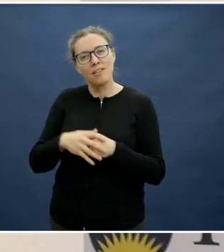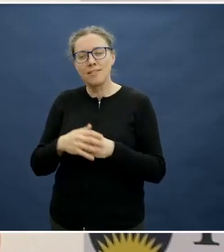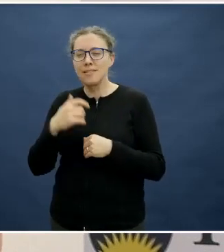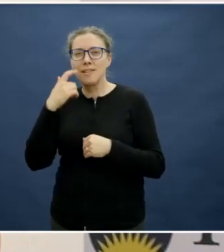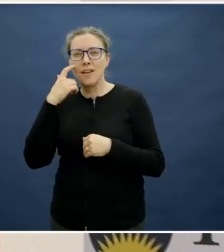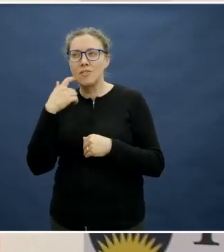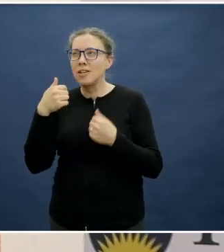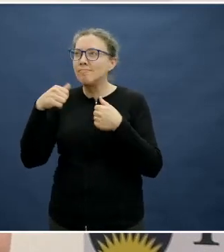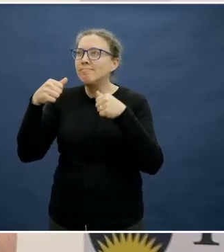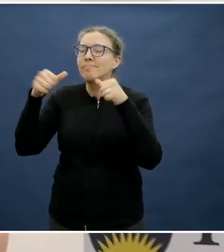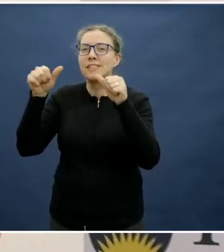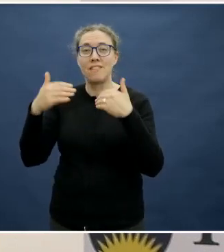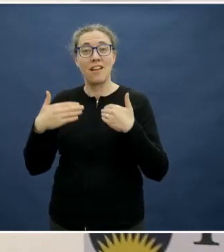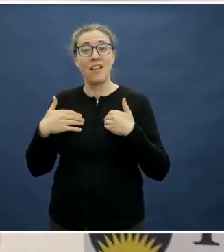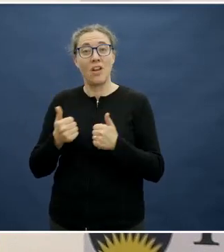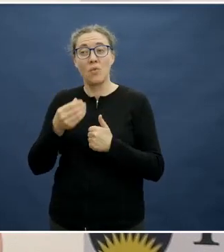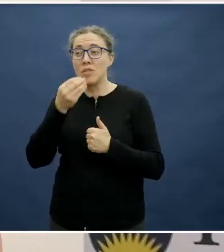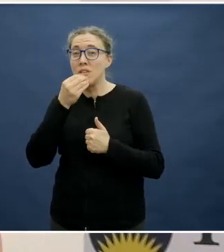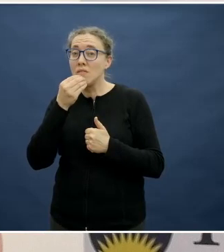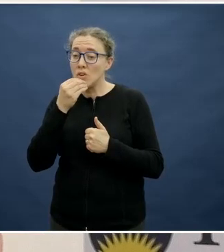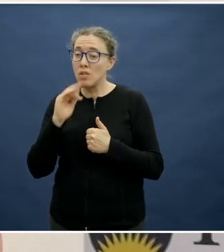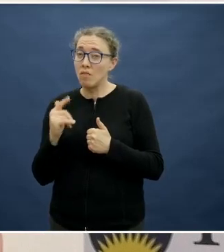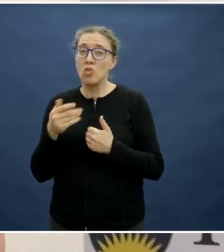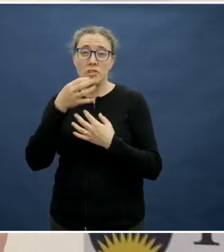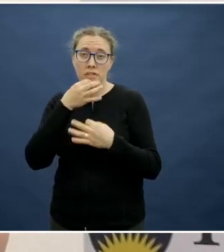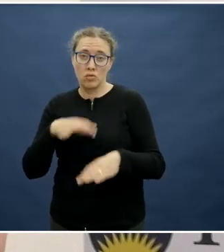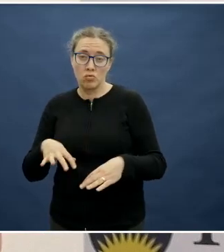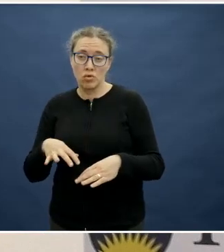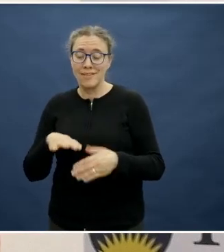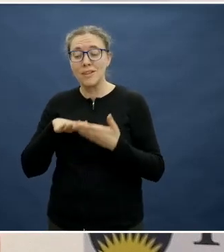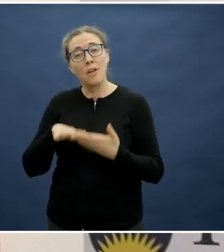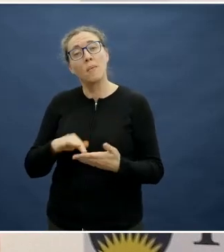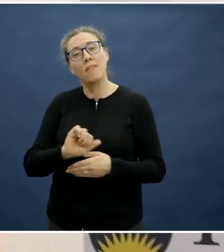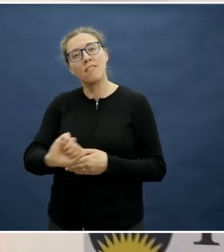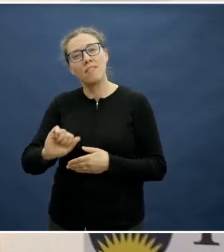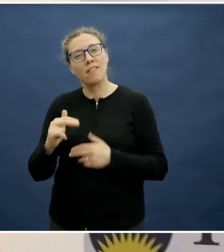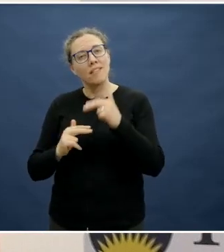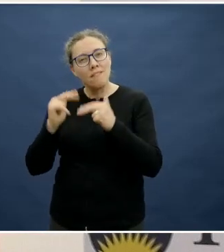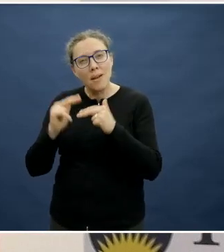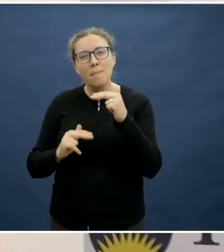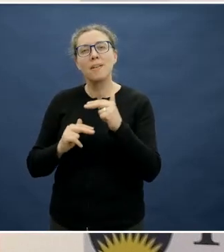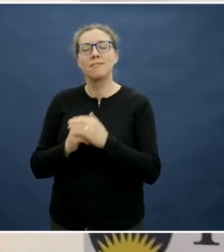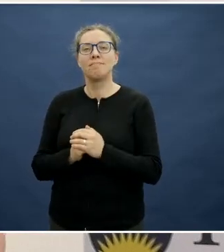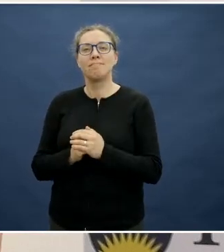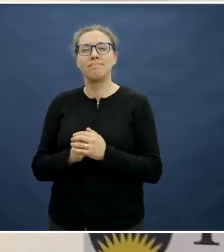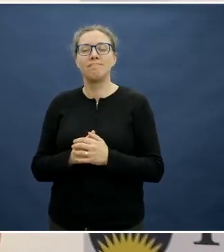healthy children's nutrition, growth and development but perhaps in ways that we haven't quite